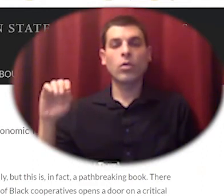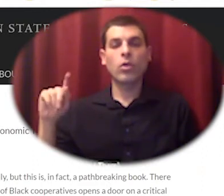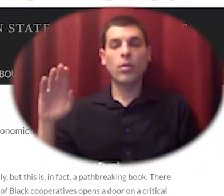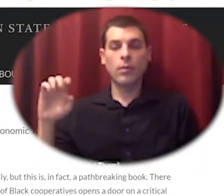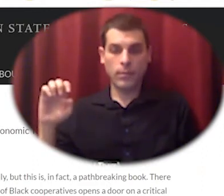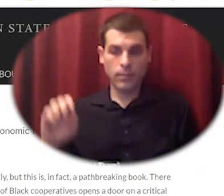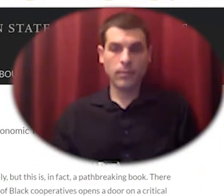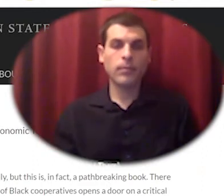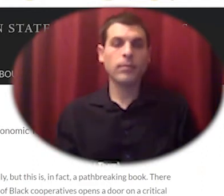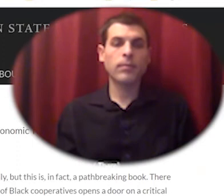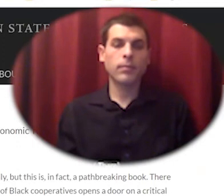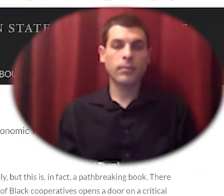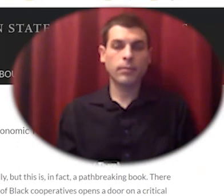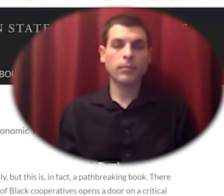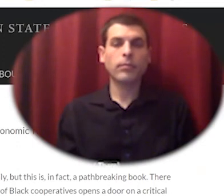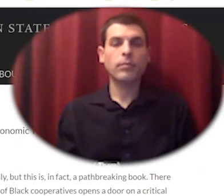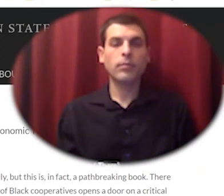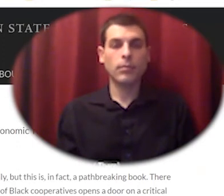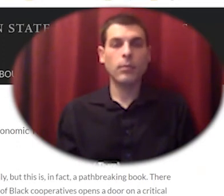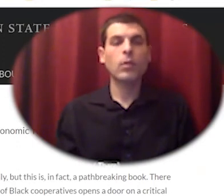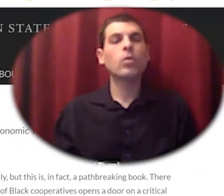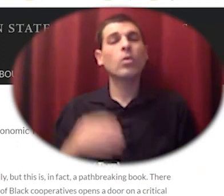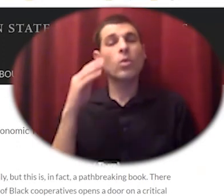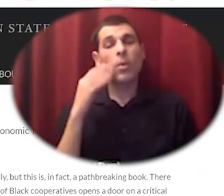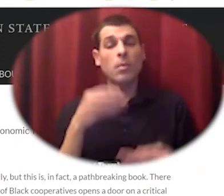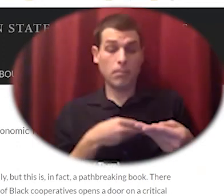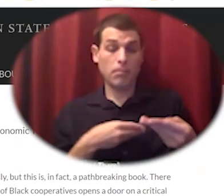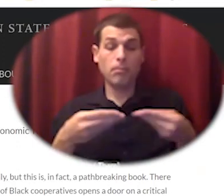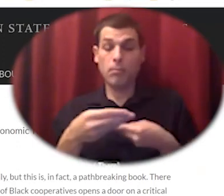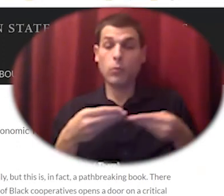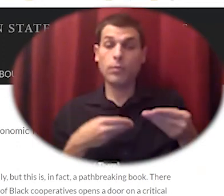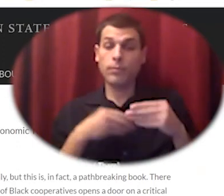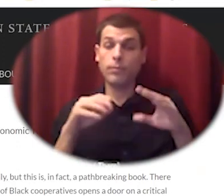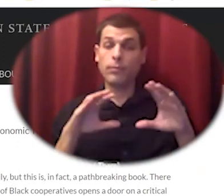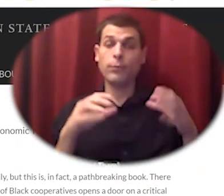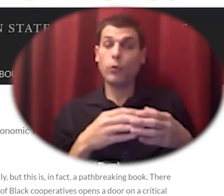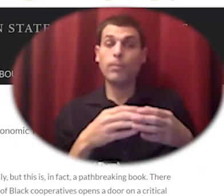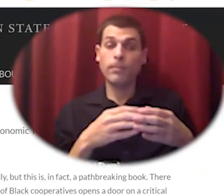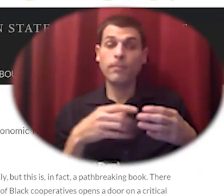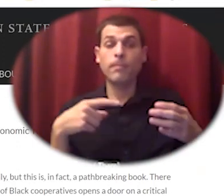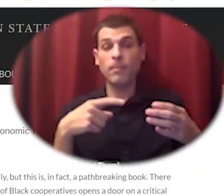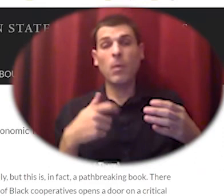so mutual aid groups operating out of mostly churches